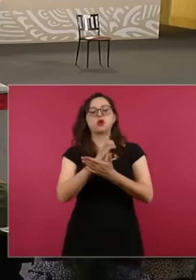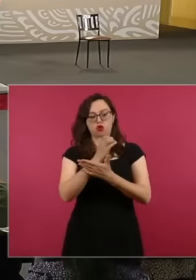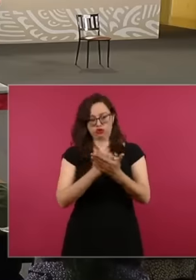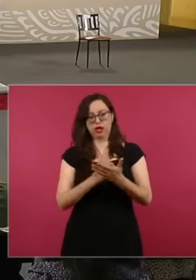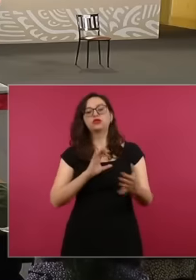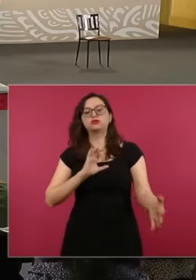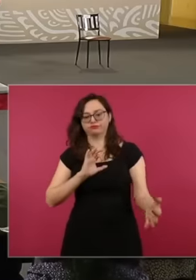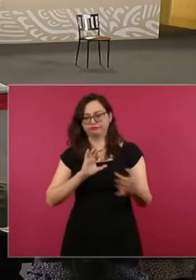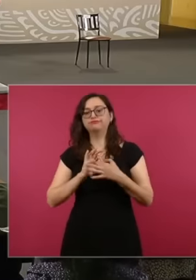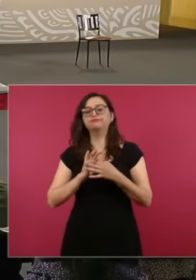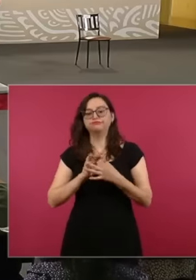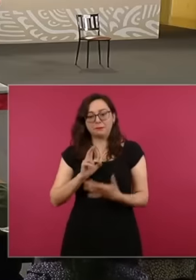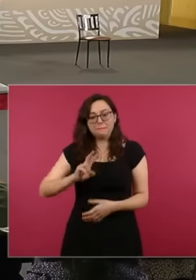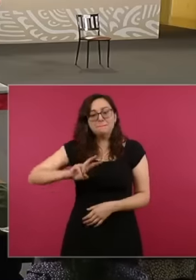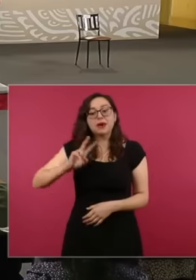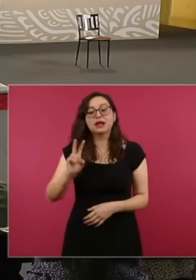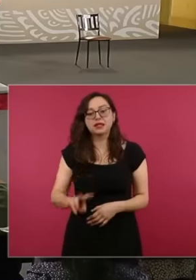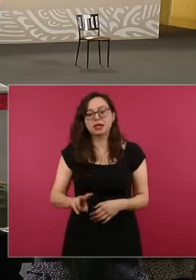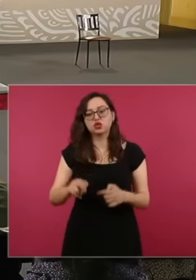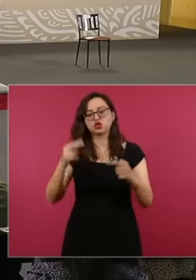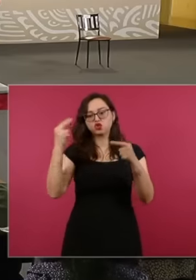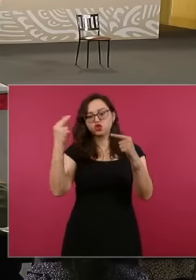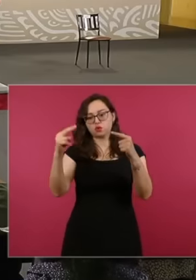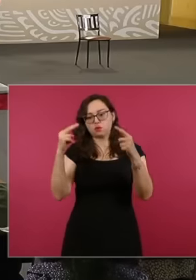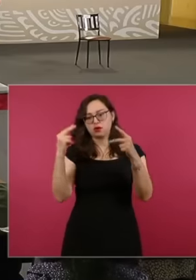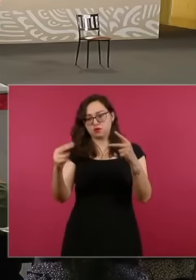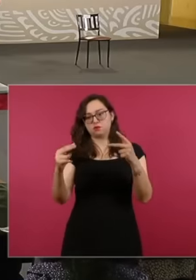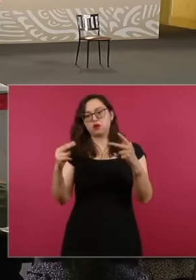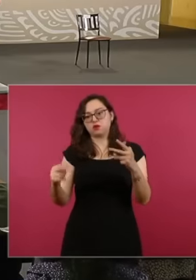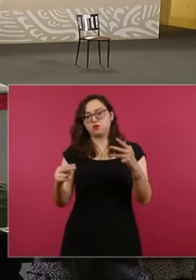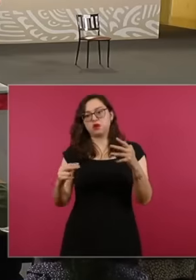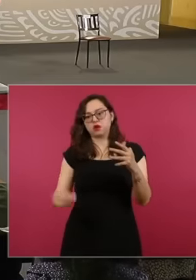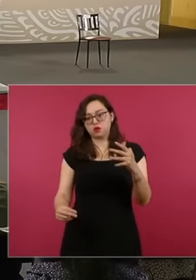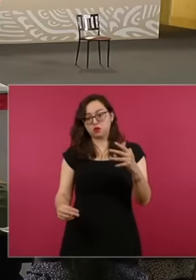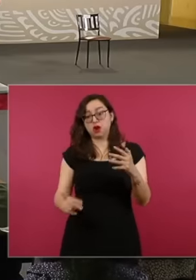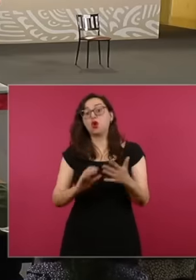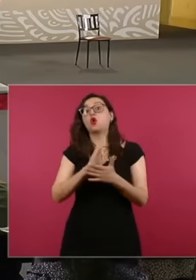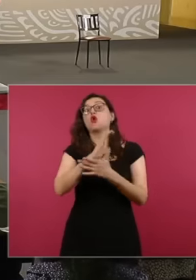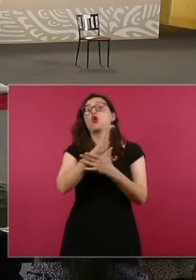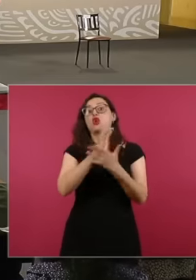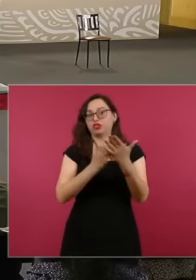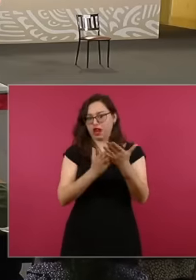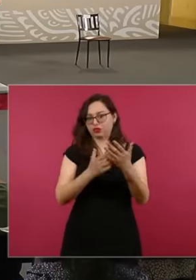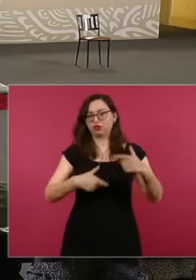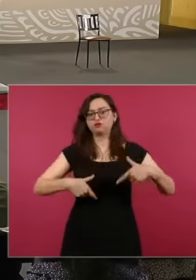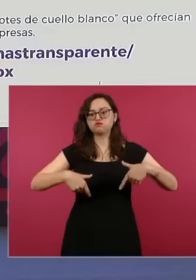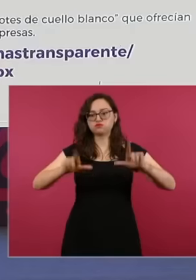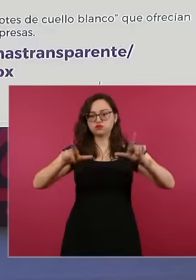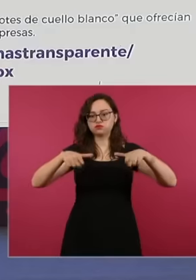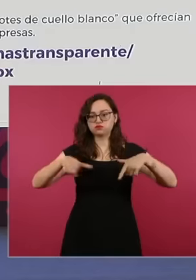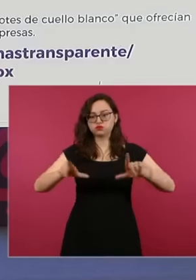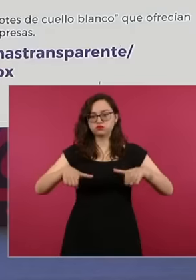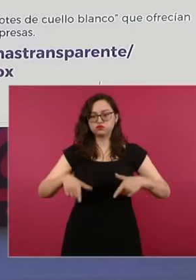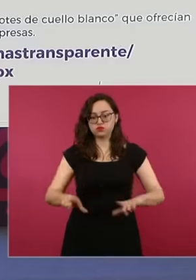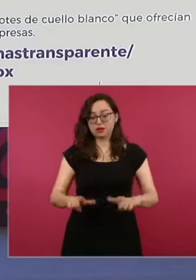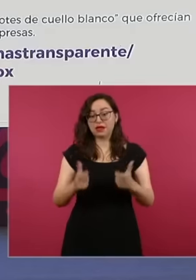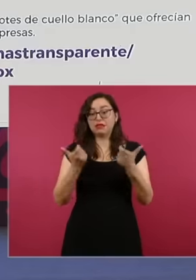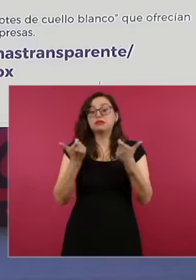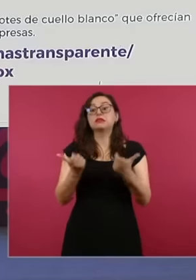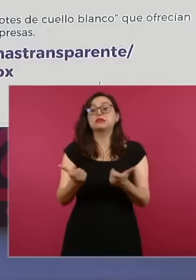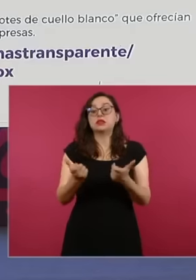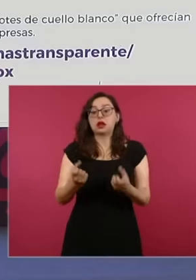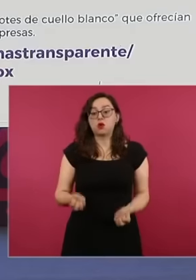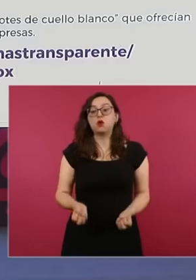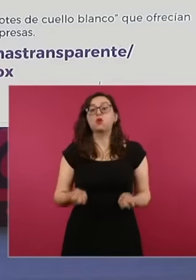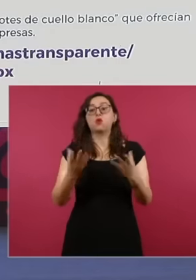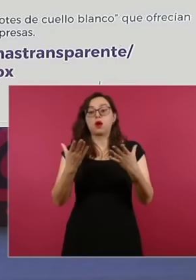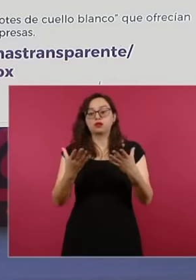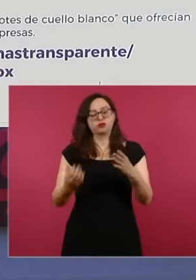Pemex services, the current contracts and their amounts and the report with the payments that were made with